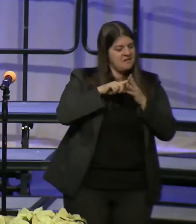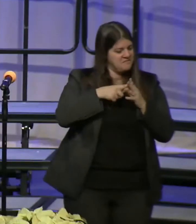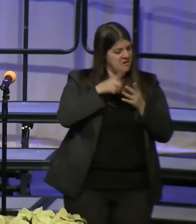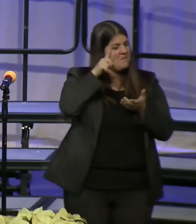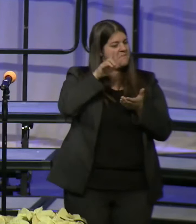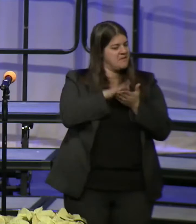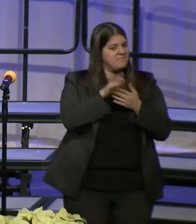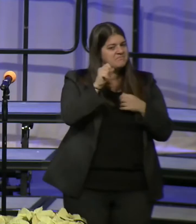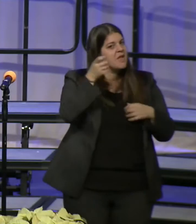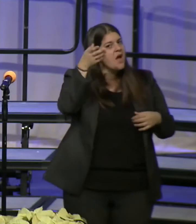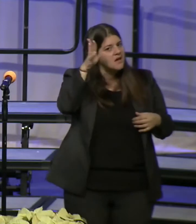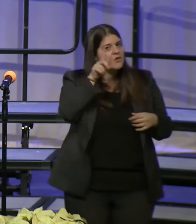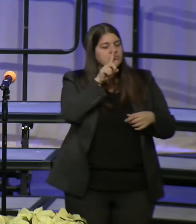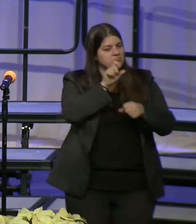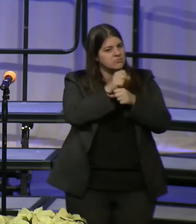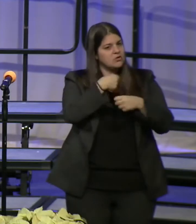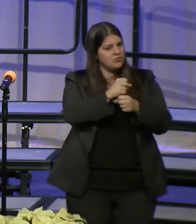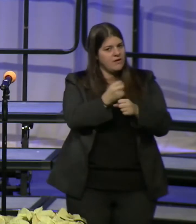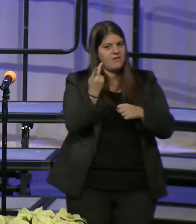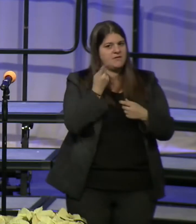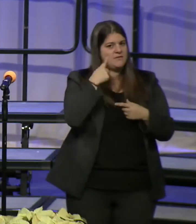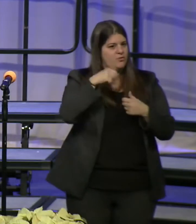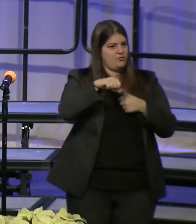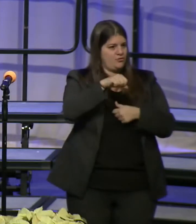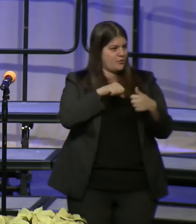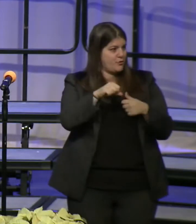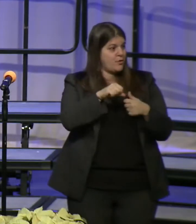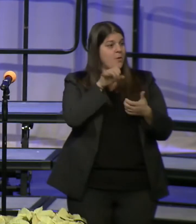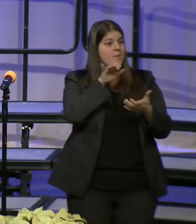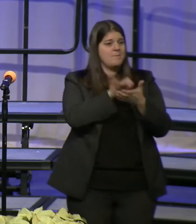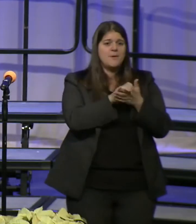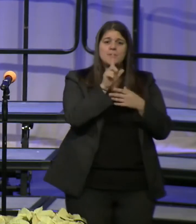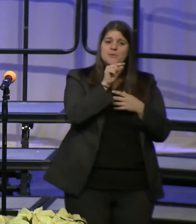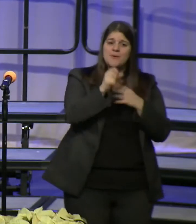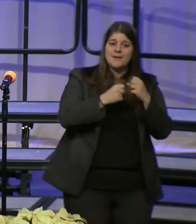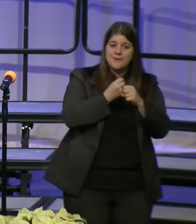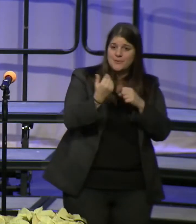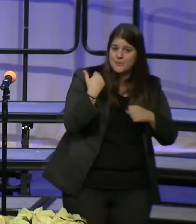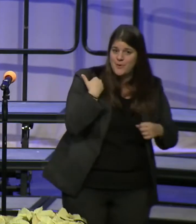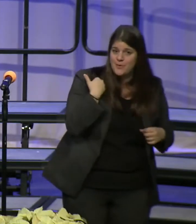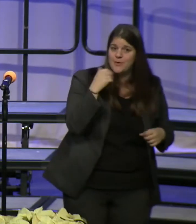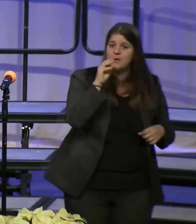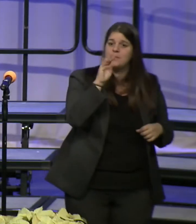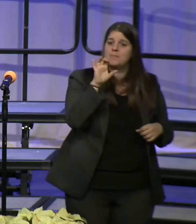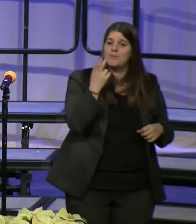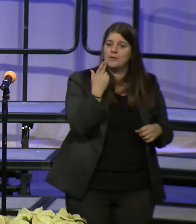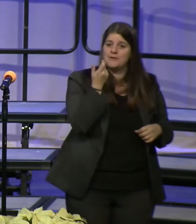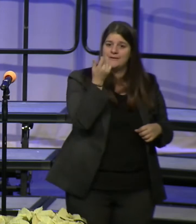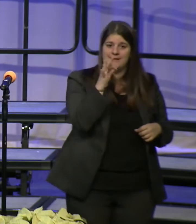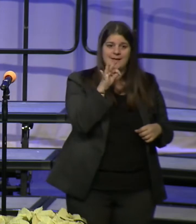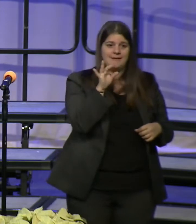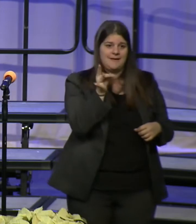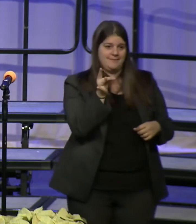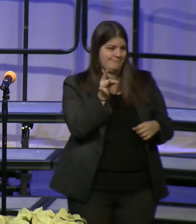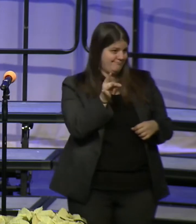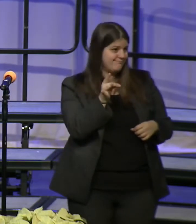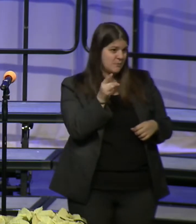one another. We were married 20 years ago in March of 1998. It is hard to believe..